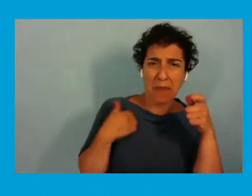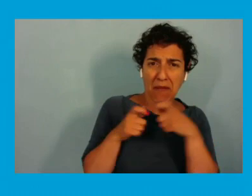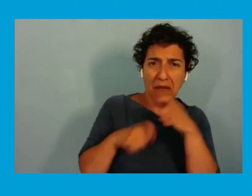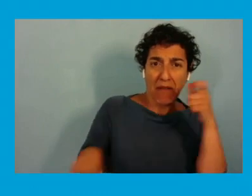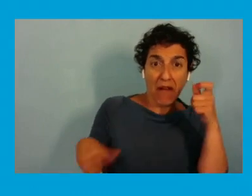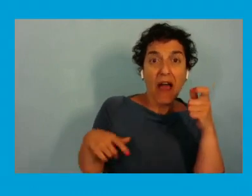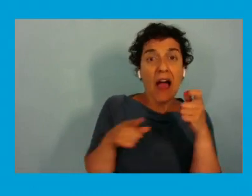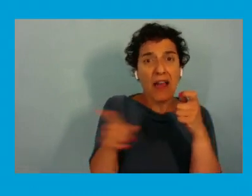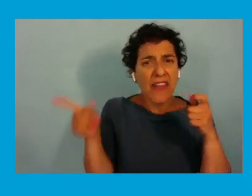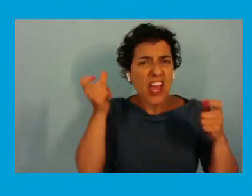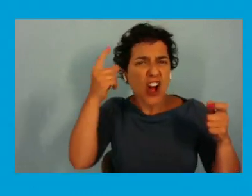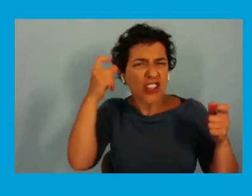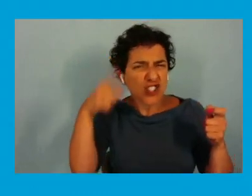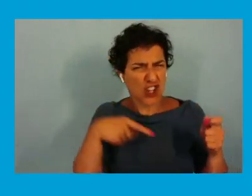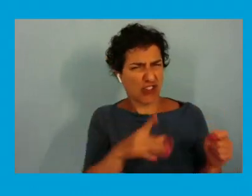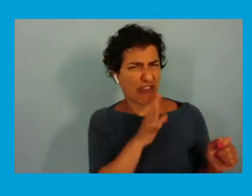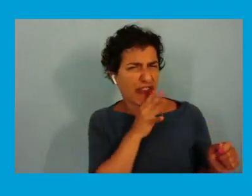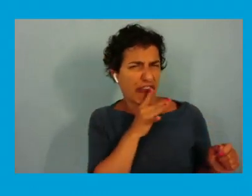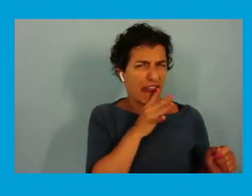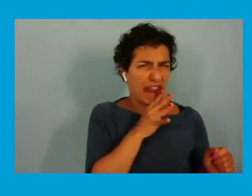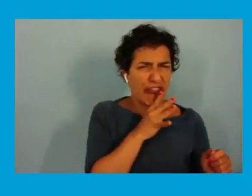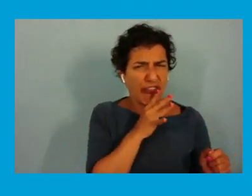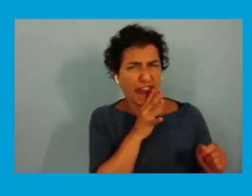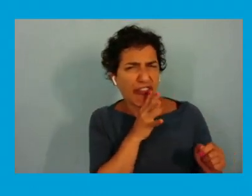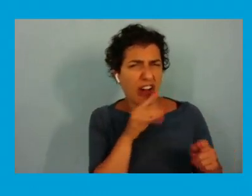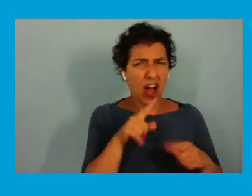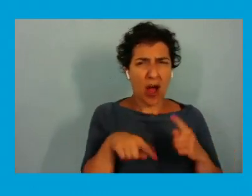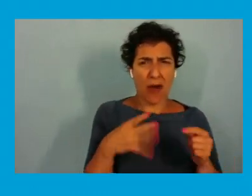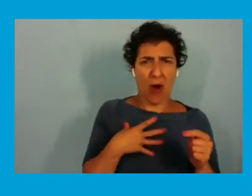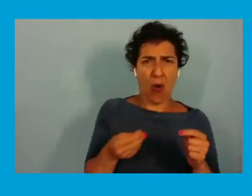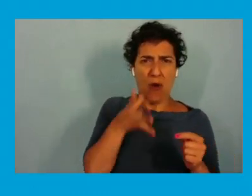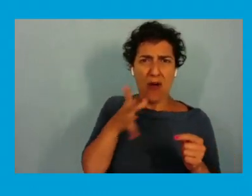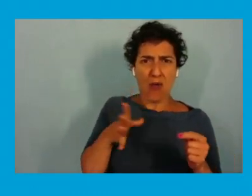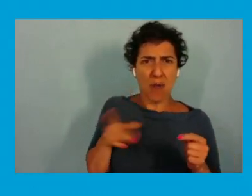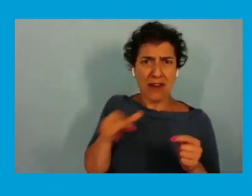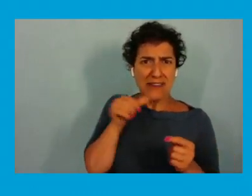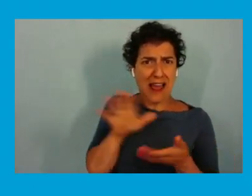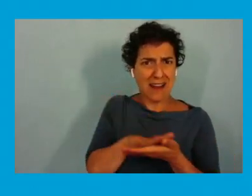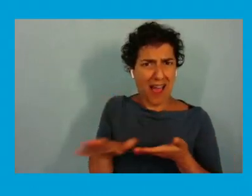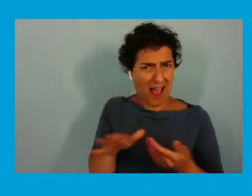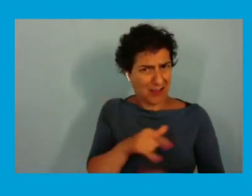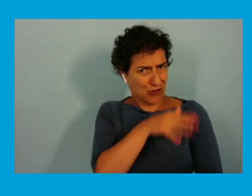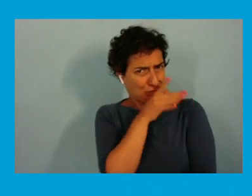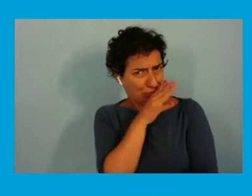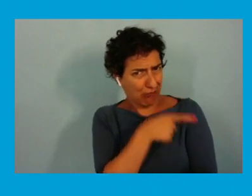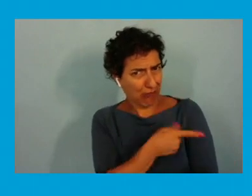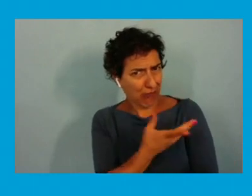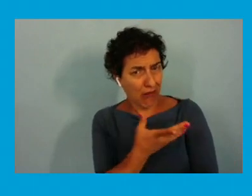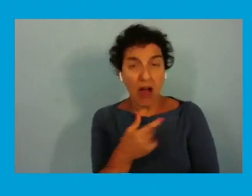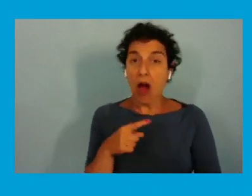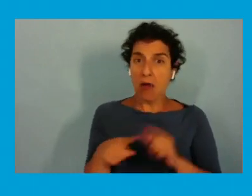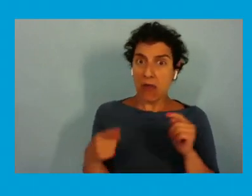had talked some talk concerning some white woman that was not nice they thought